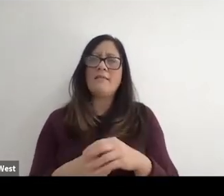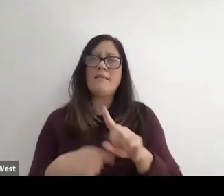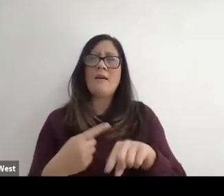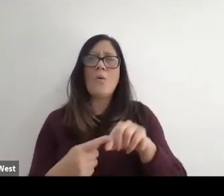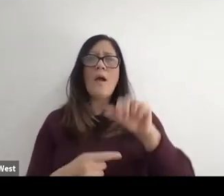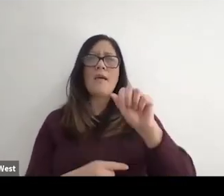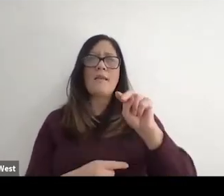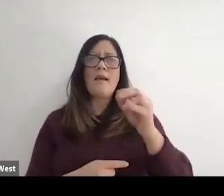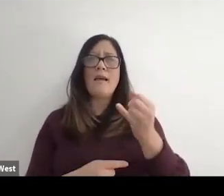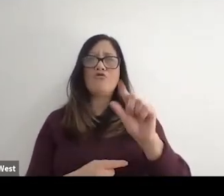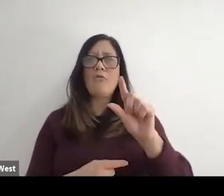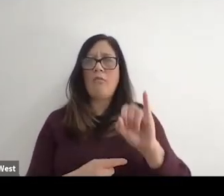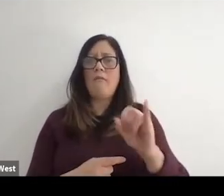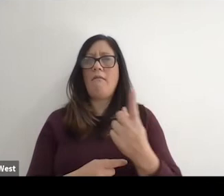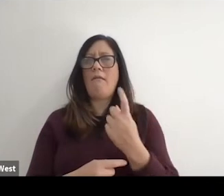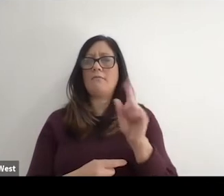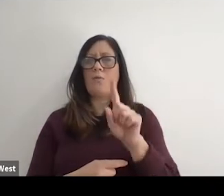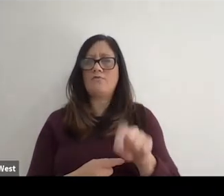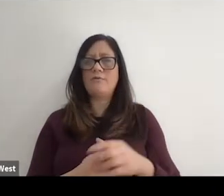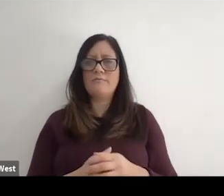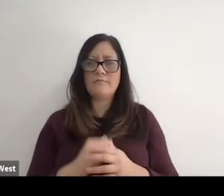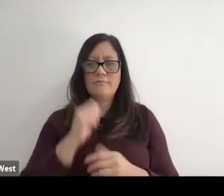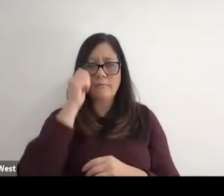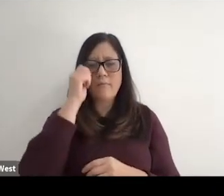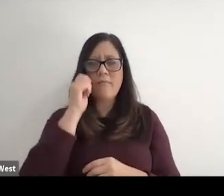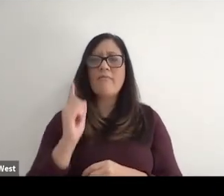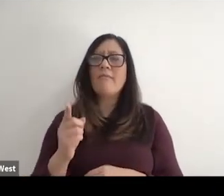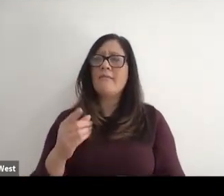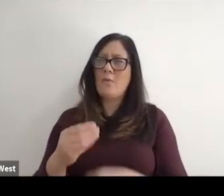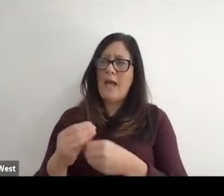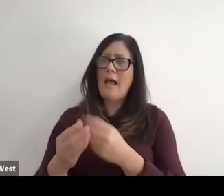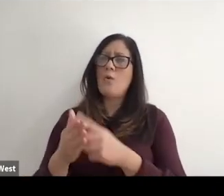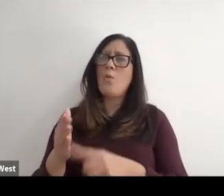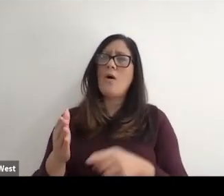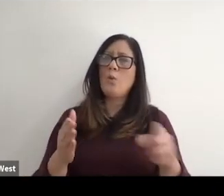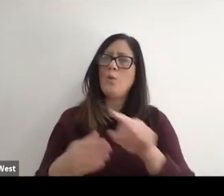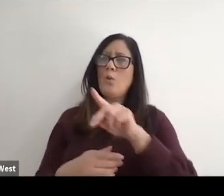that Angeli asked that question. You're picking on what you